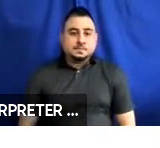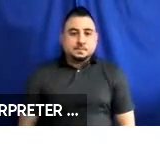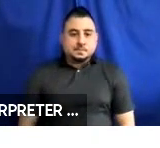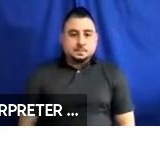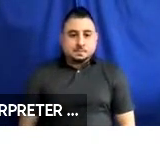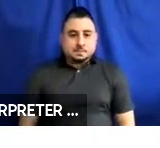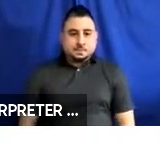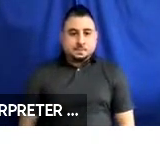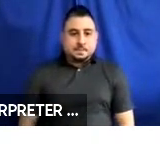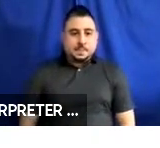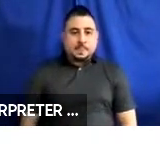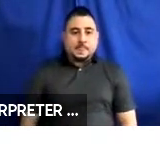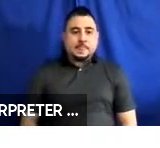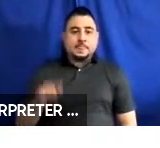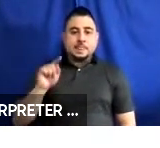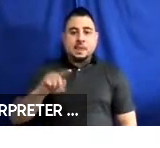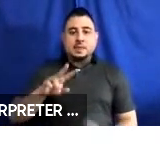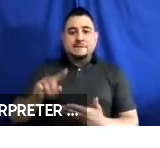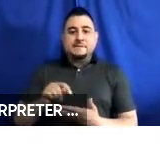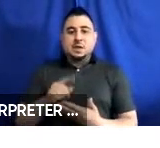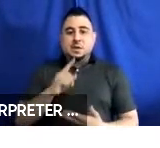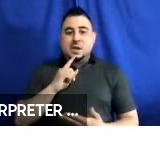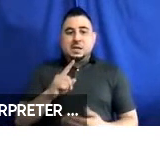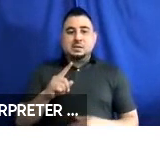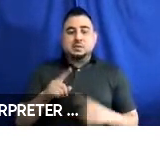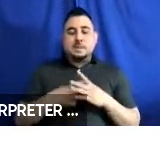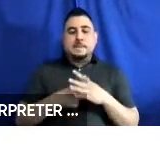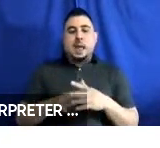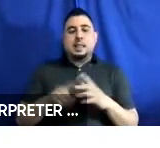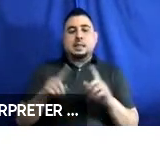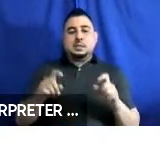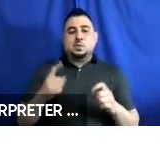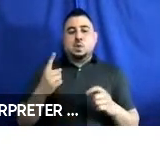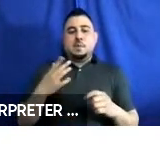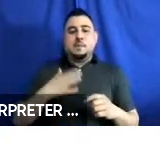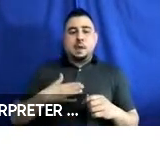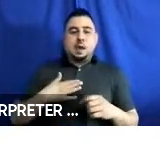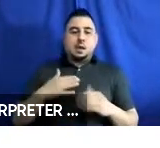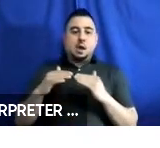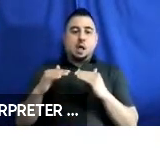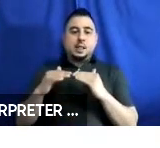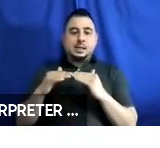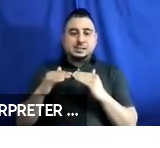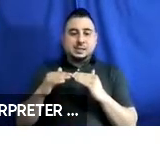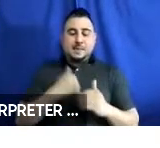So, this video is a pilot test of one of my colleagues. I apologize, we aren’t allowed